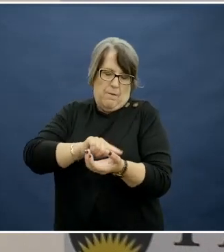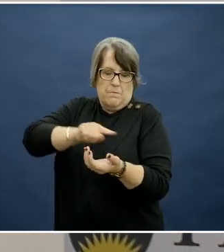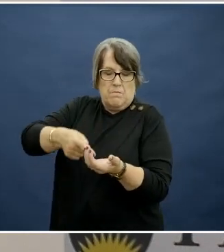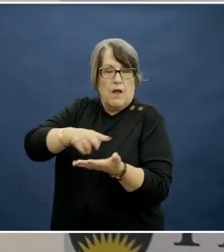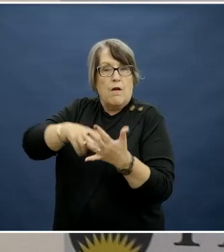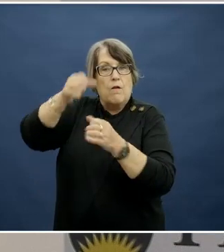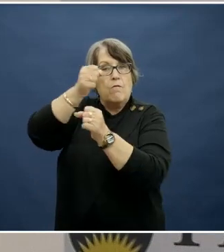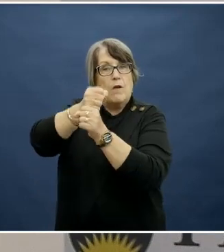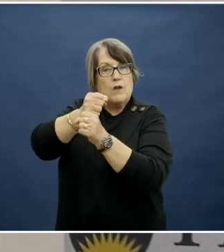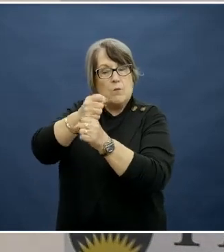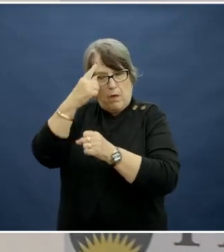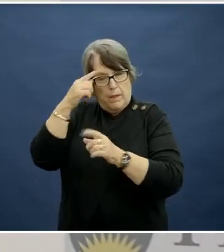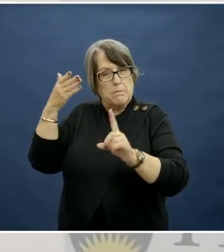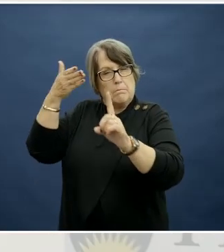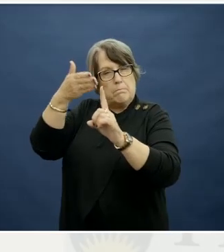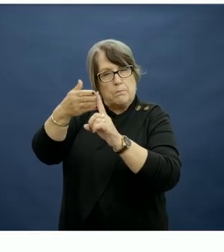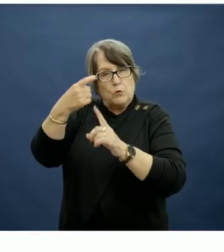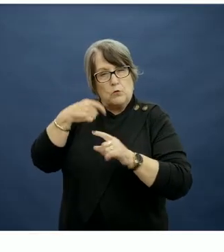is what we would be aiming for.